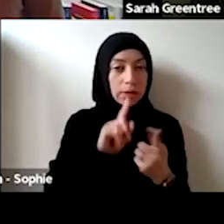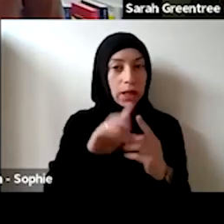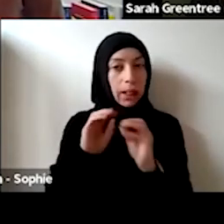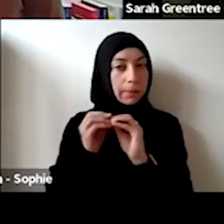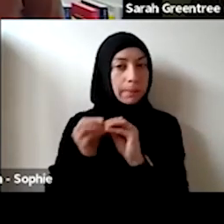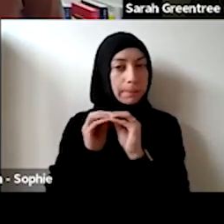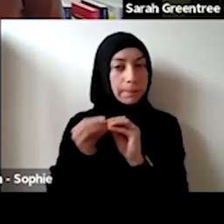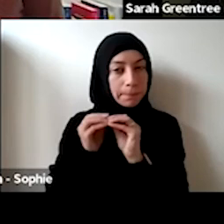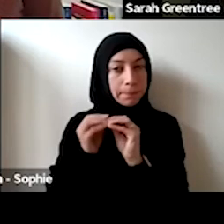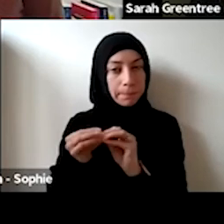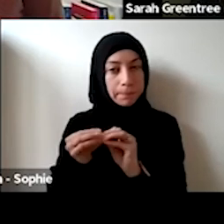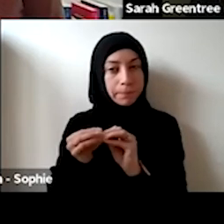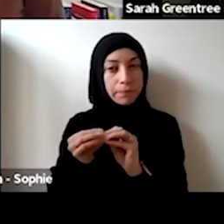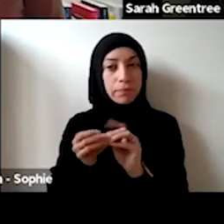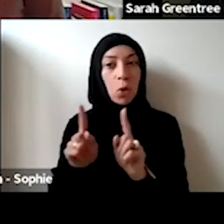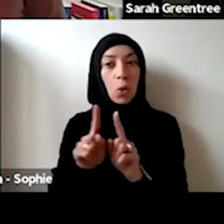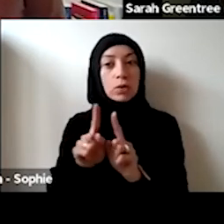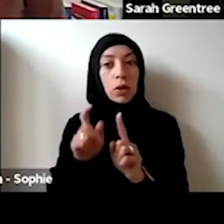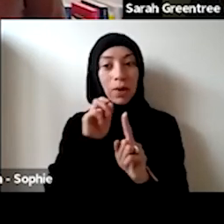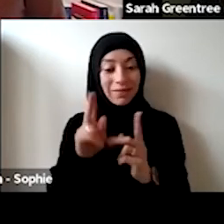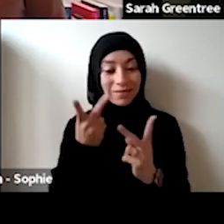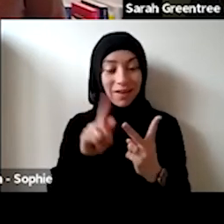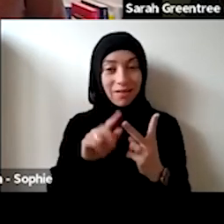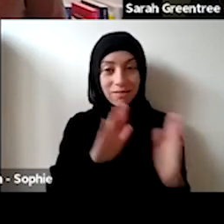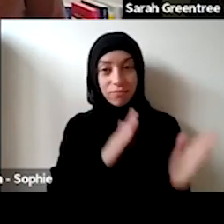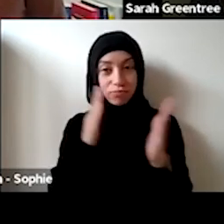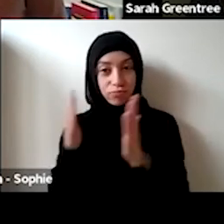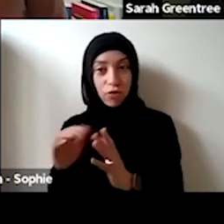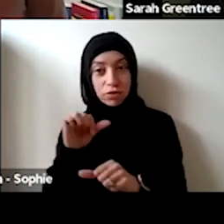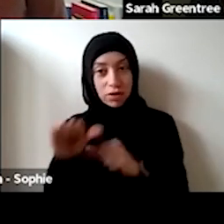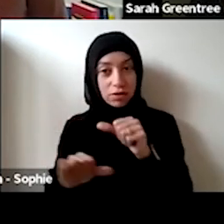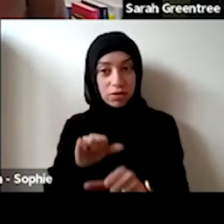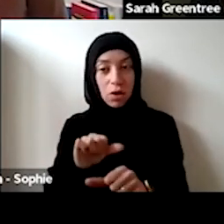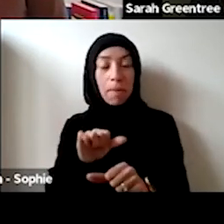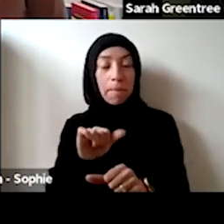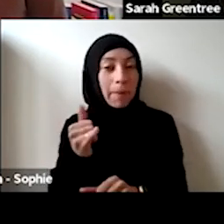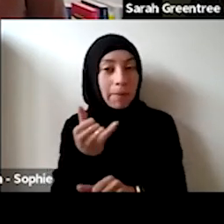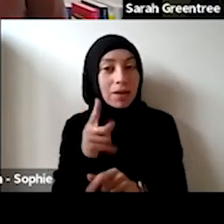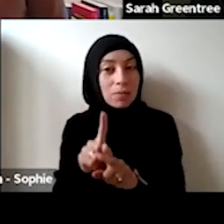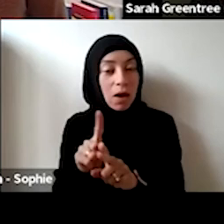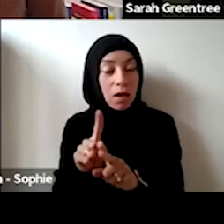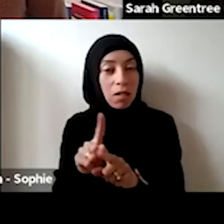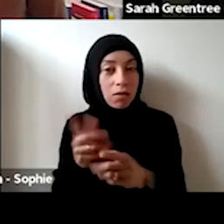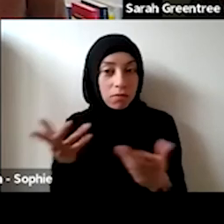and and also also when we get to that full application stage that might that may be the case as well. when we get to that full application stage, that may be the case as well. So we will